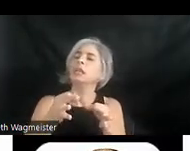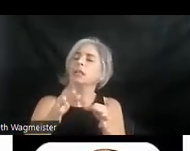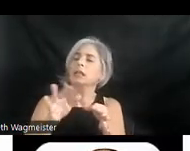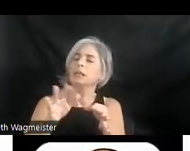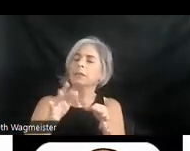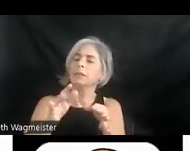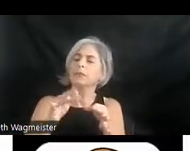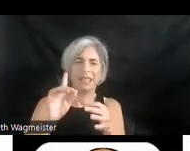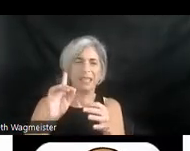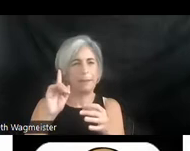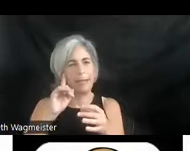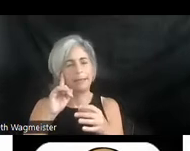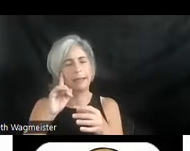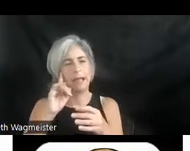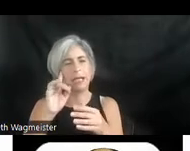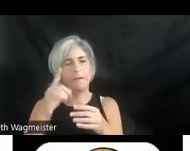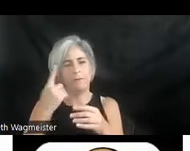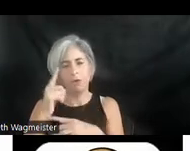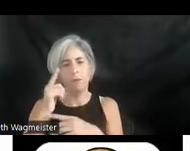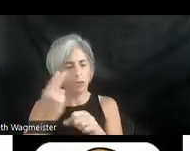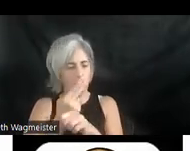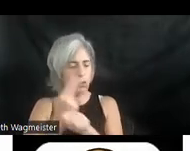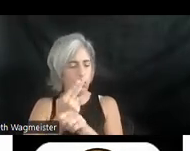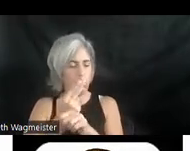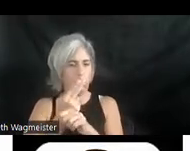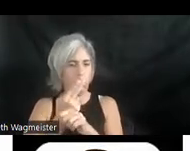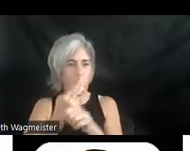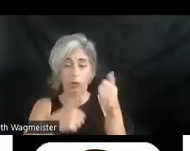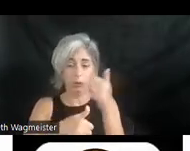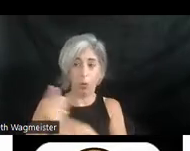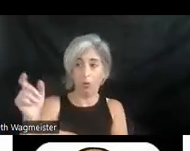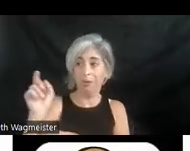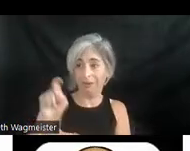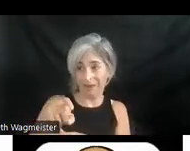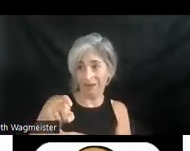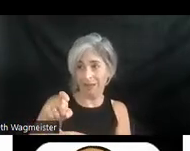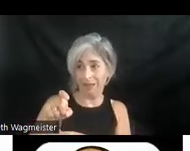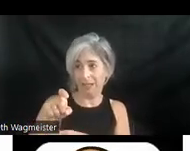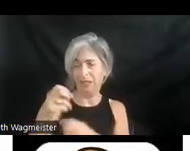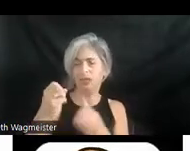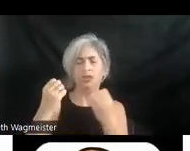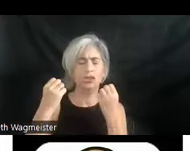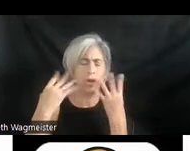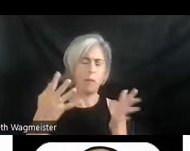sense for it to be used where it's most needed. And there are so many examples of where it